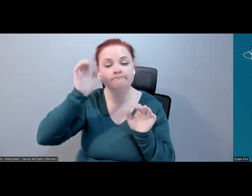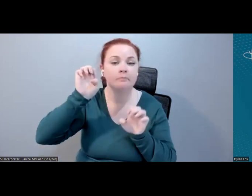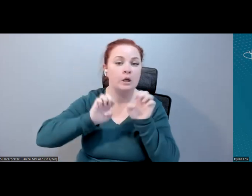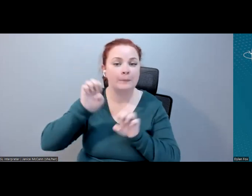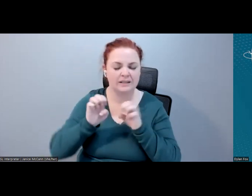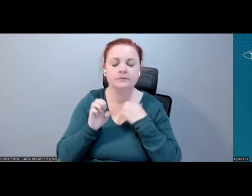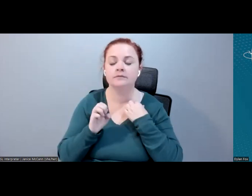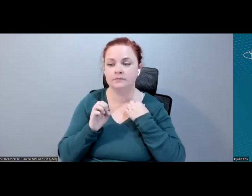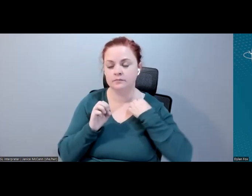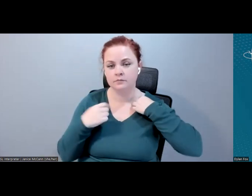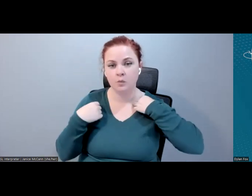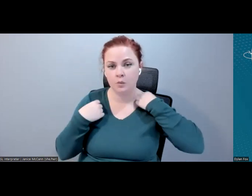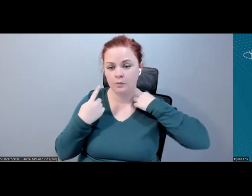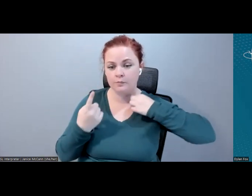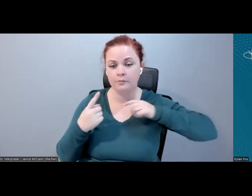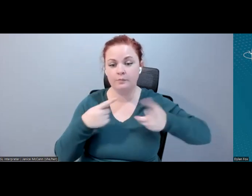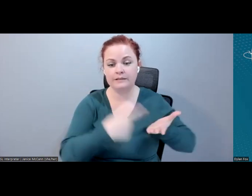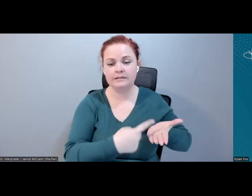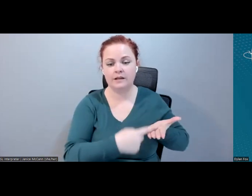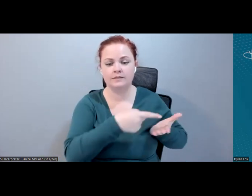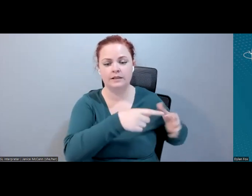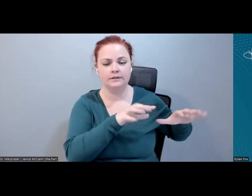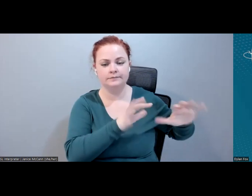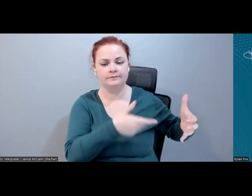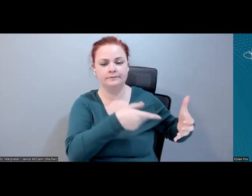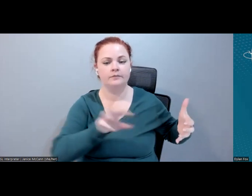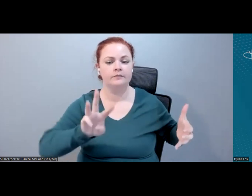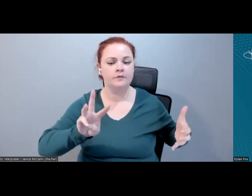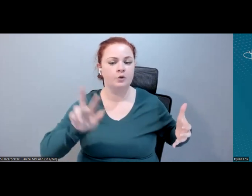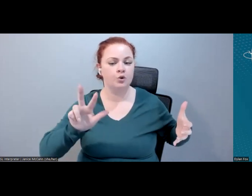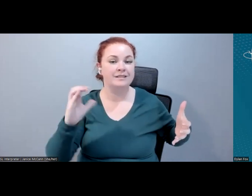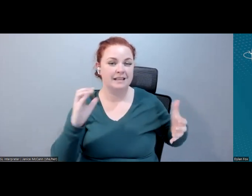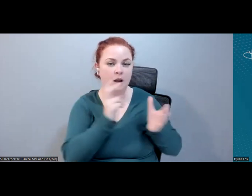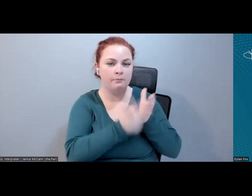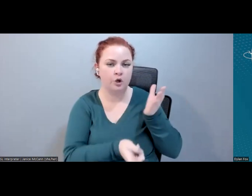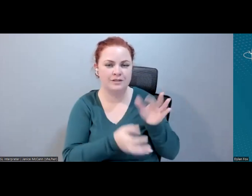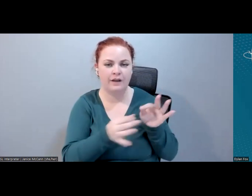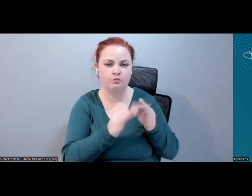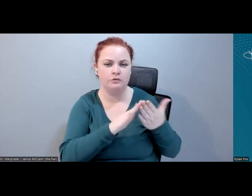discussing over at the W3C immersive captions group. But we